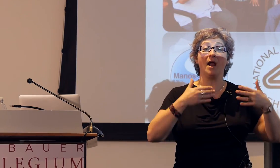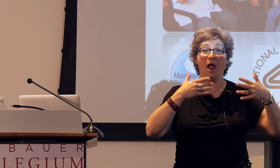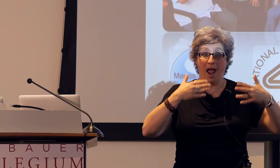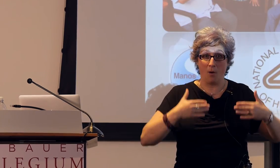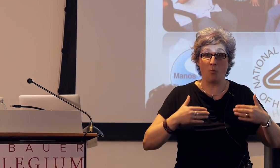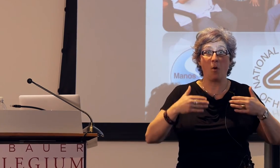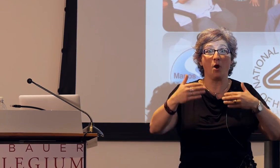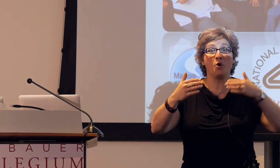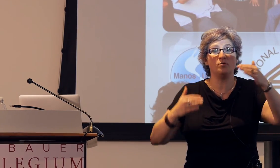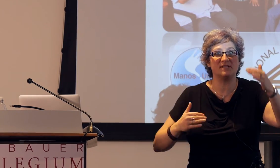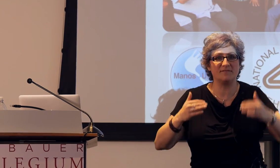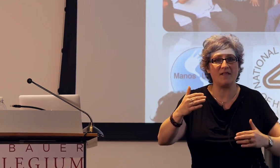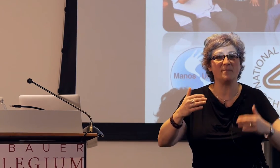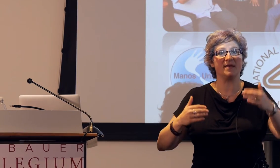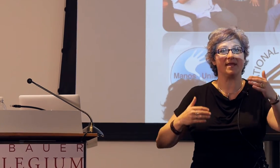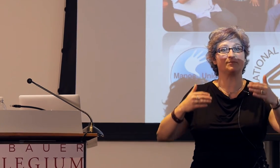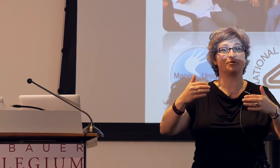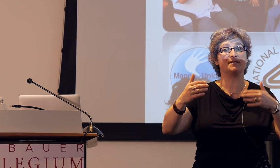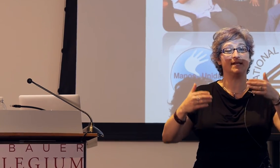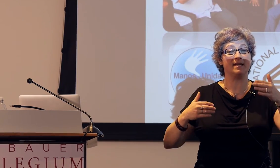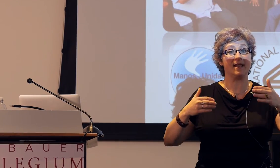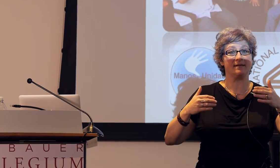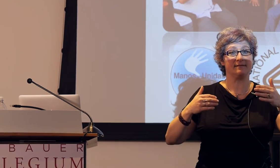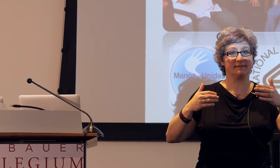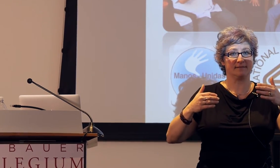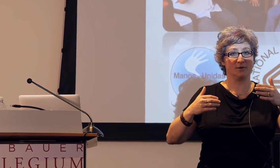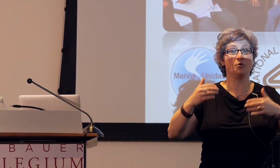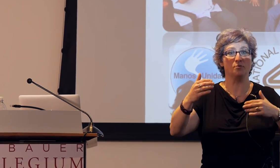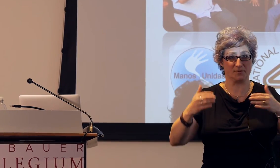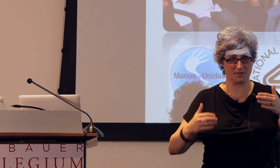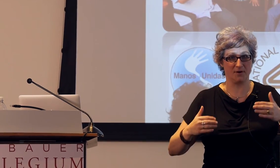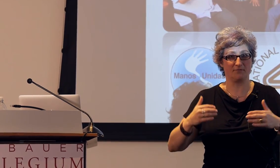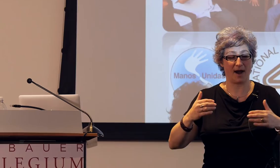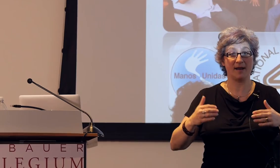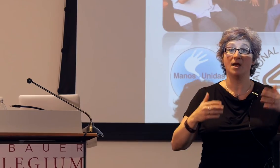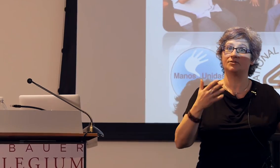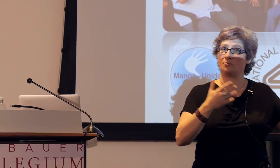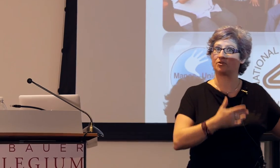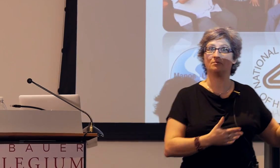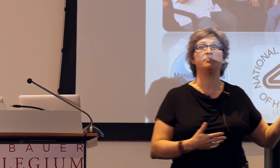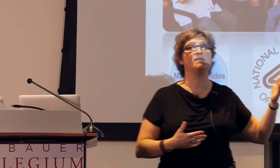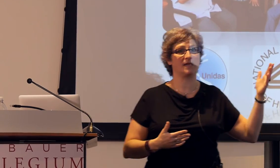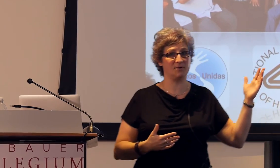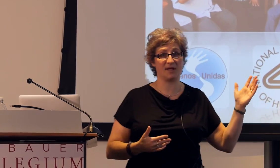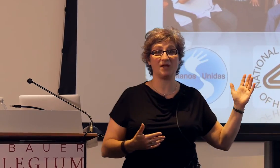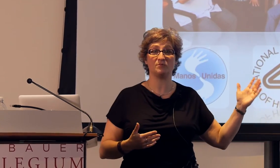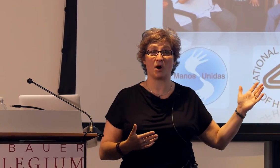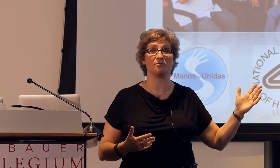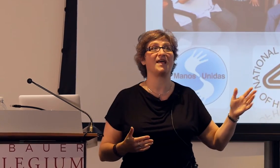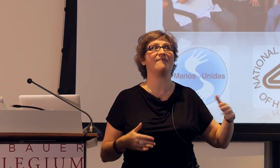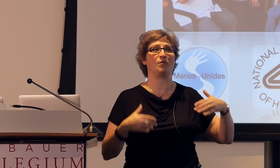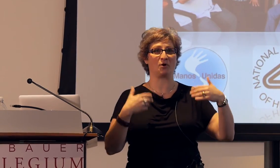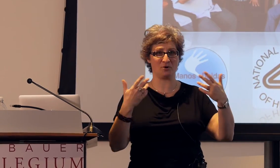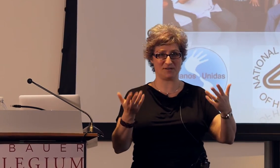whose development is preceding whose, right? So presumably the communication partners have learned